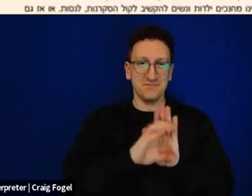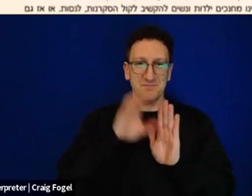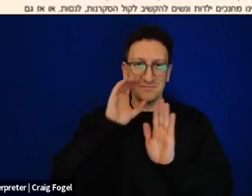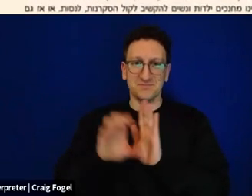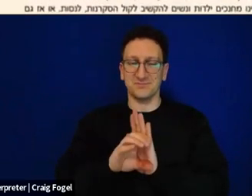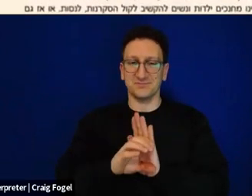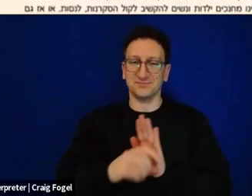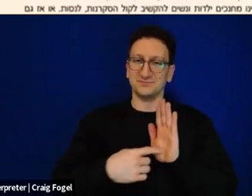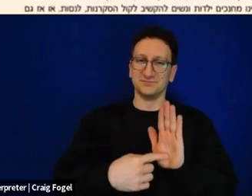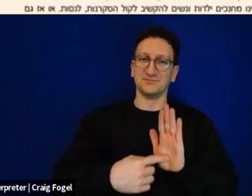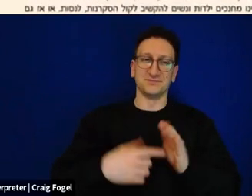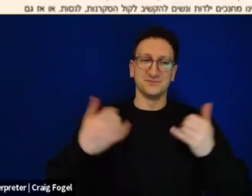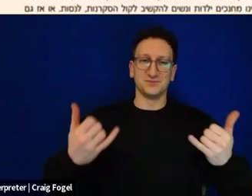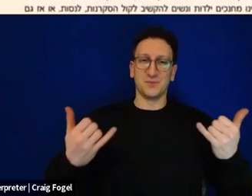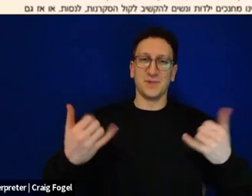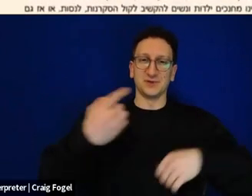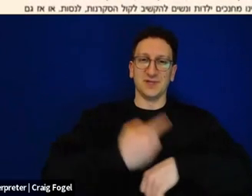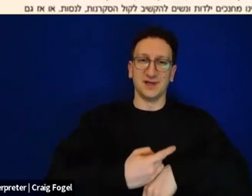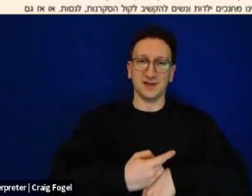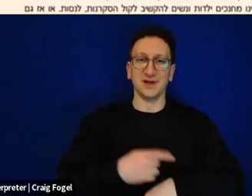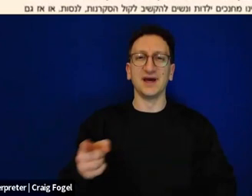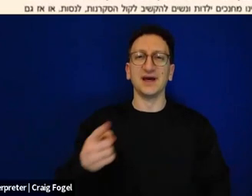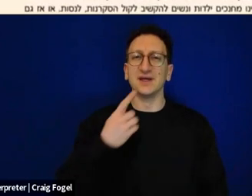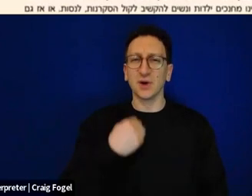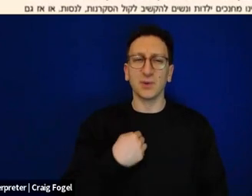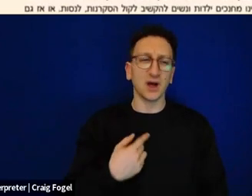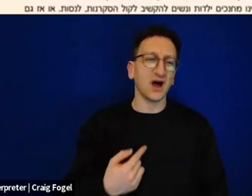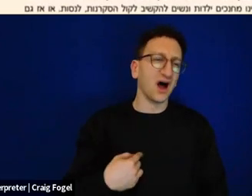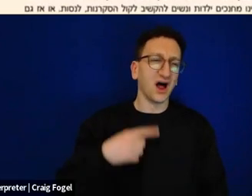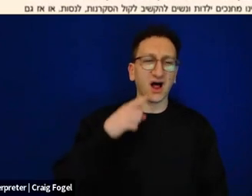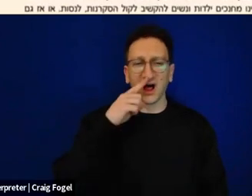But he said, you know, I'm sick of stereotyping who is the evil one and who is the simple